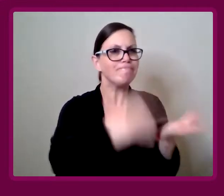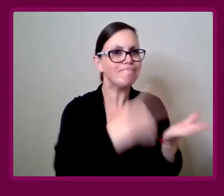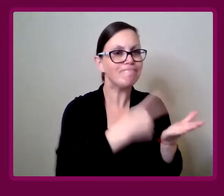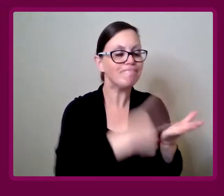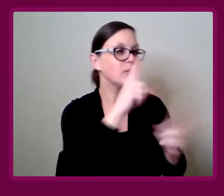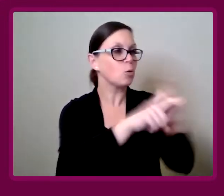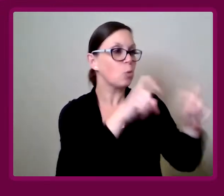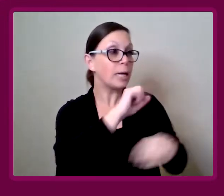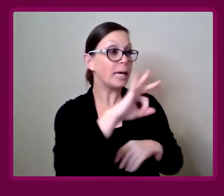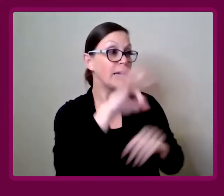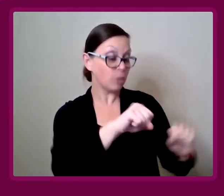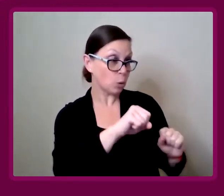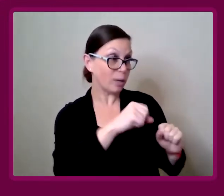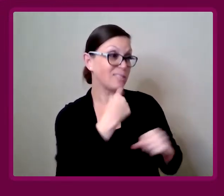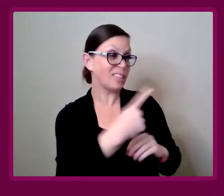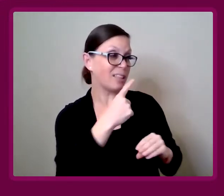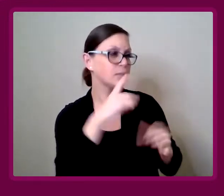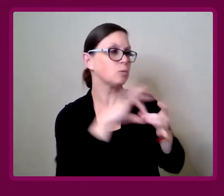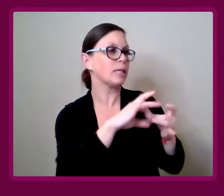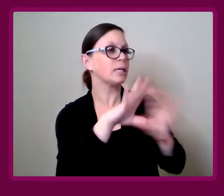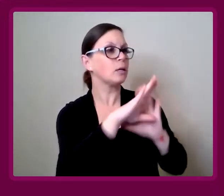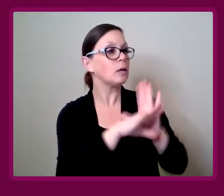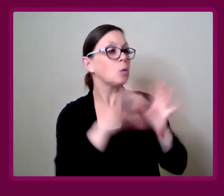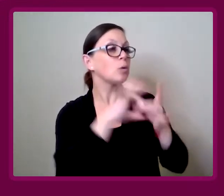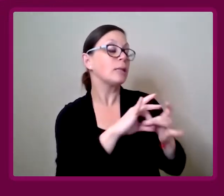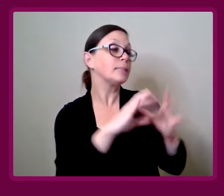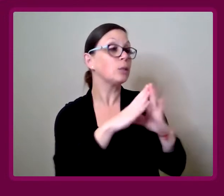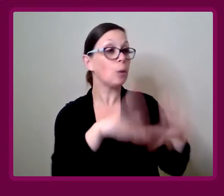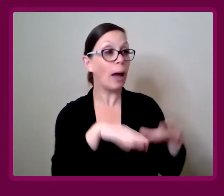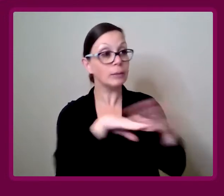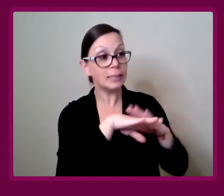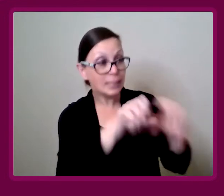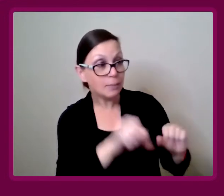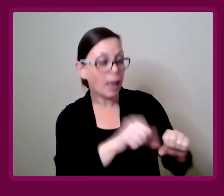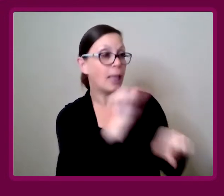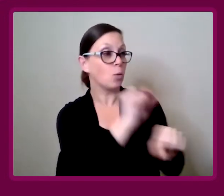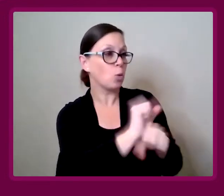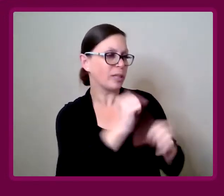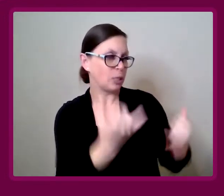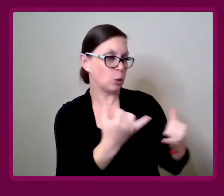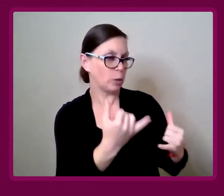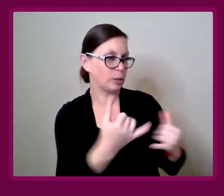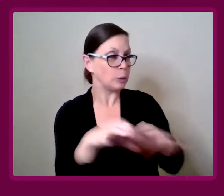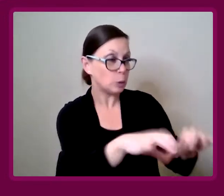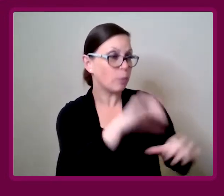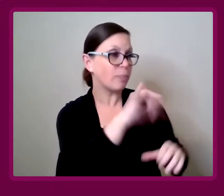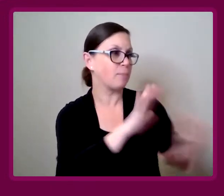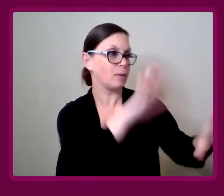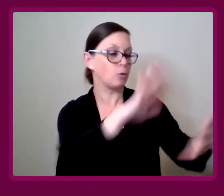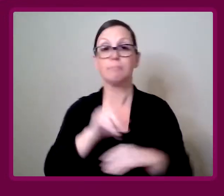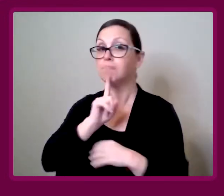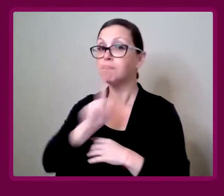Let's hop into our questions. If you could tell us about your background in housing accessibility, and the work that you currently do, that would be great.